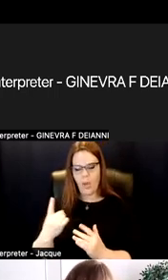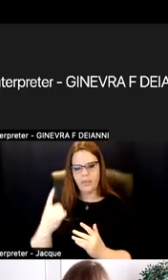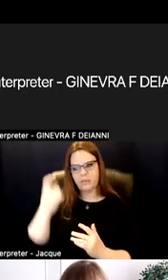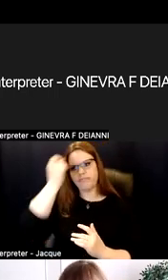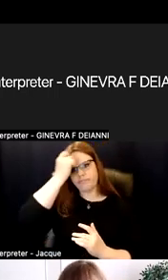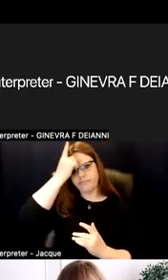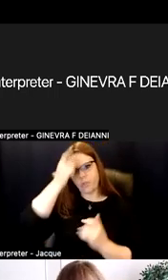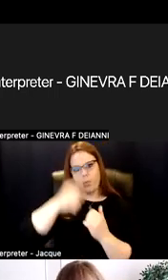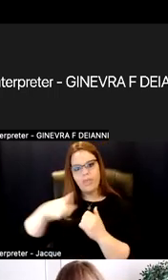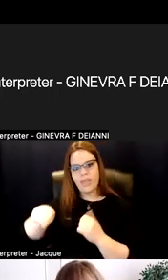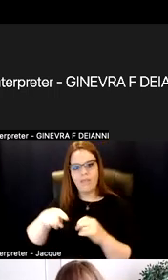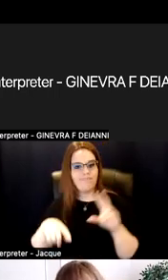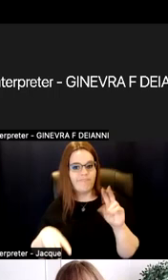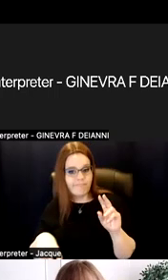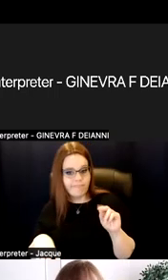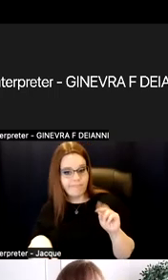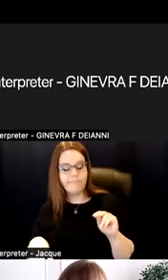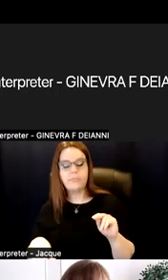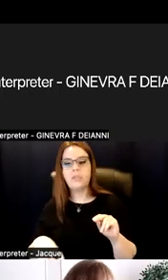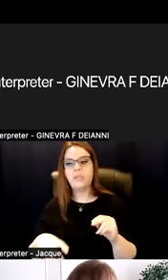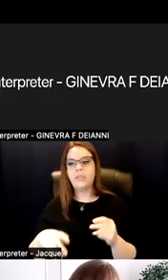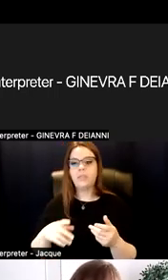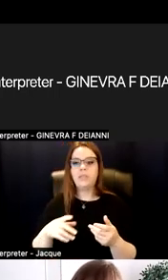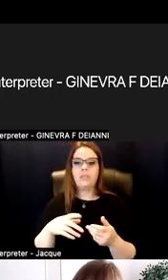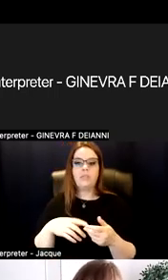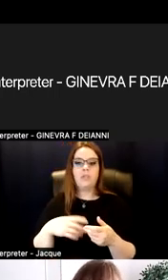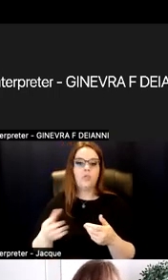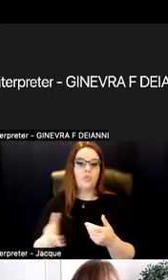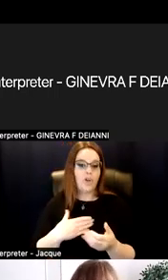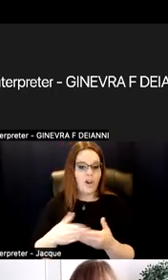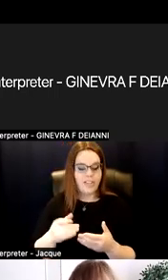be text-based or graphic-based, whether it